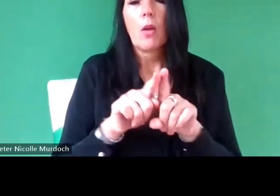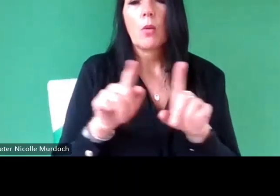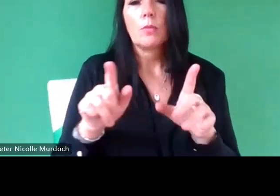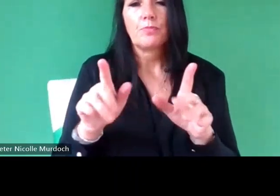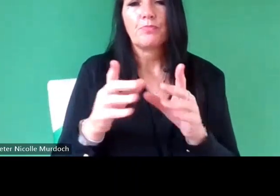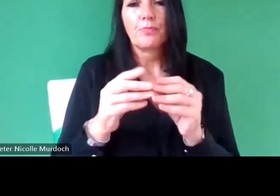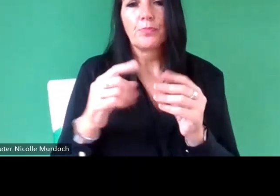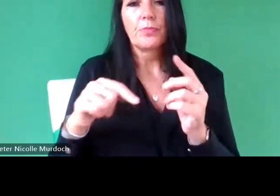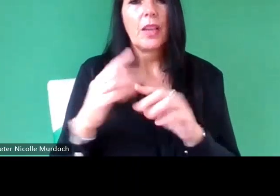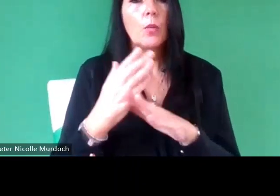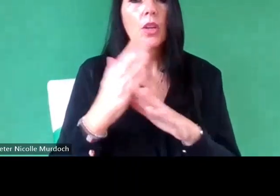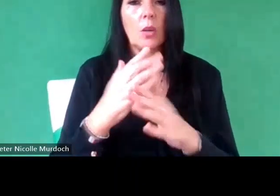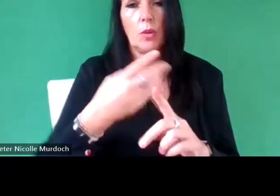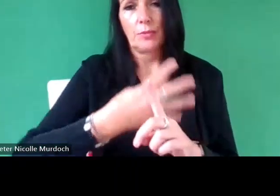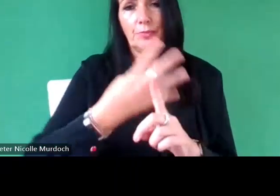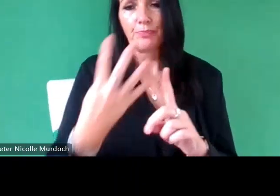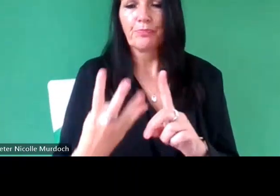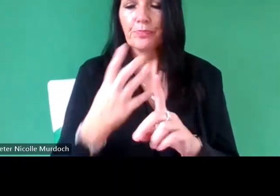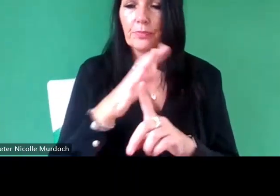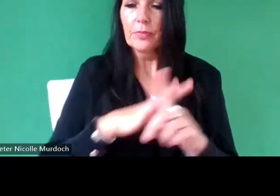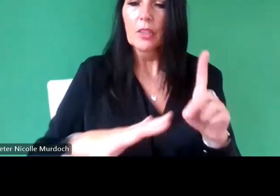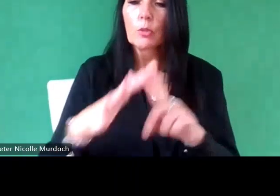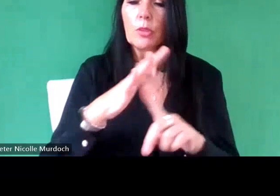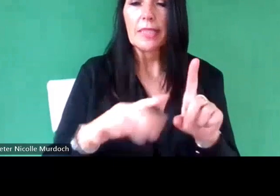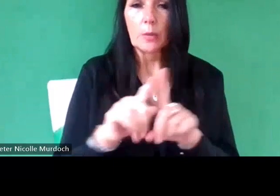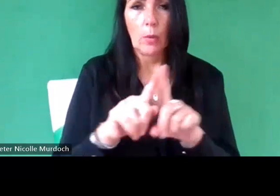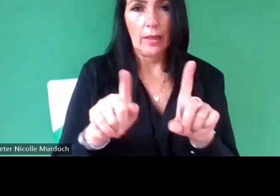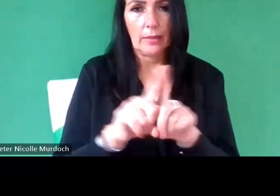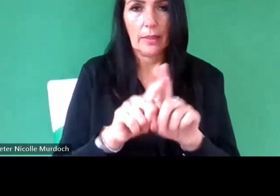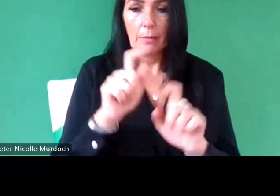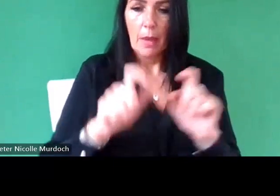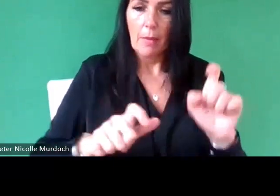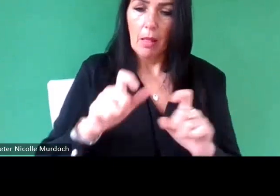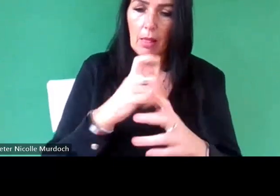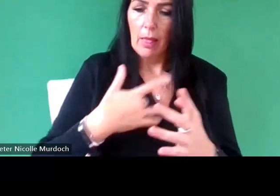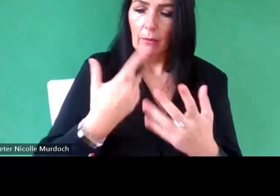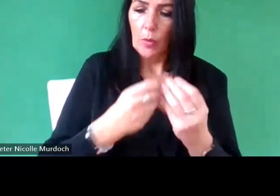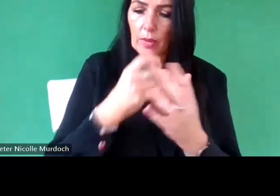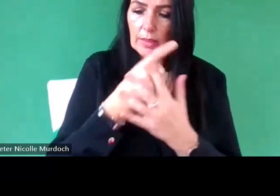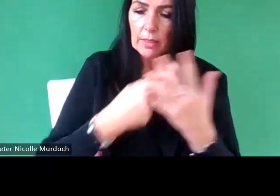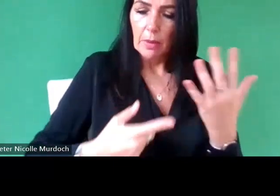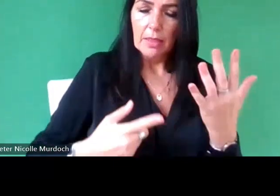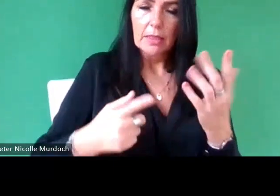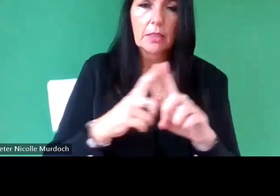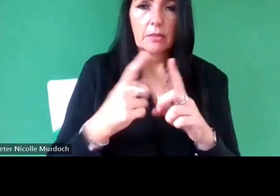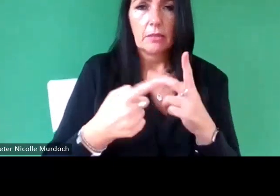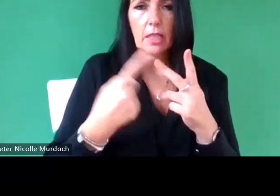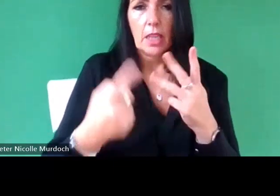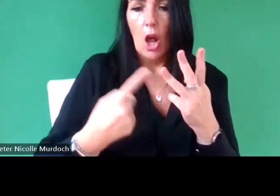with the gbt community and people living with disabilities um and other um equality groups